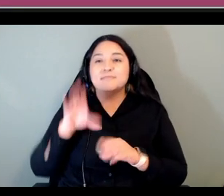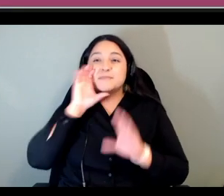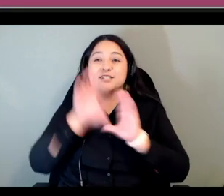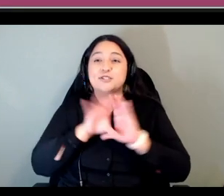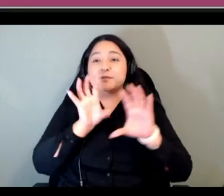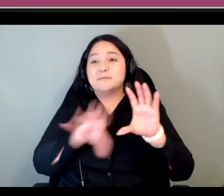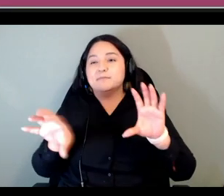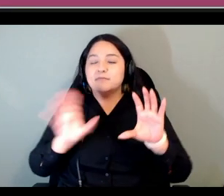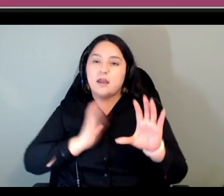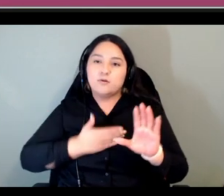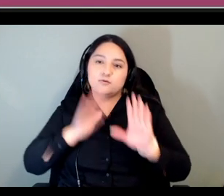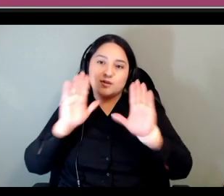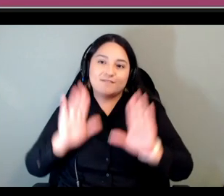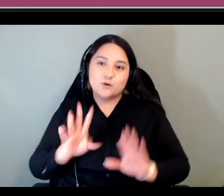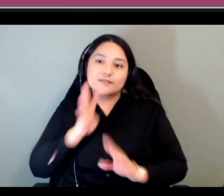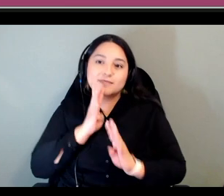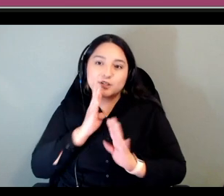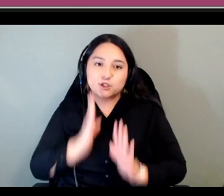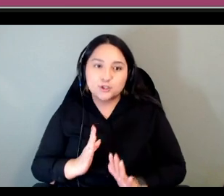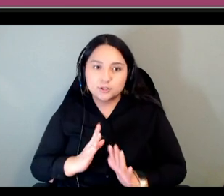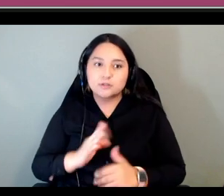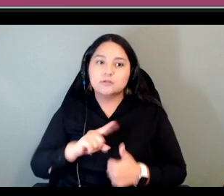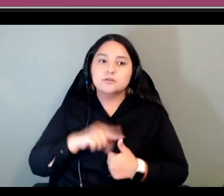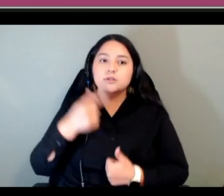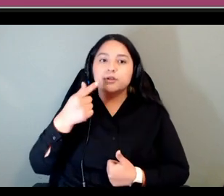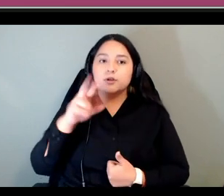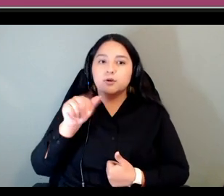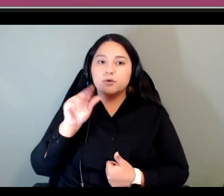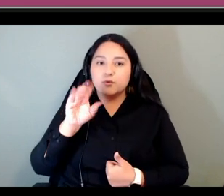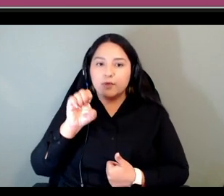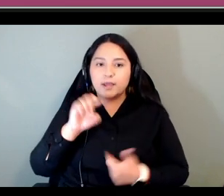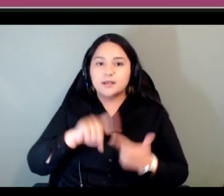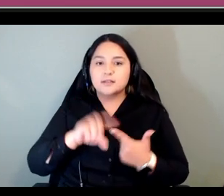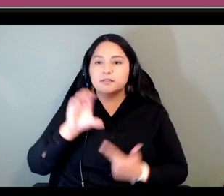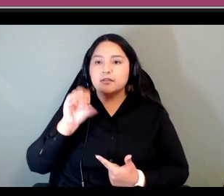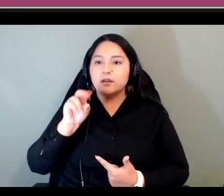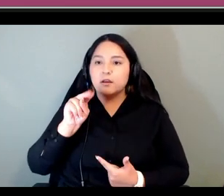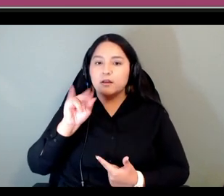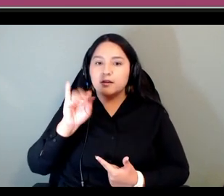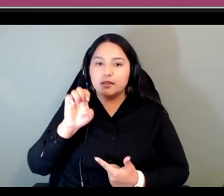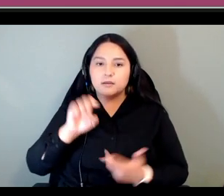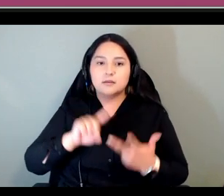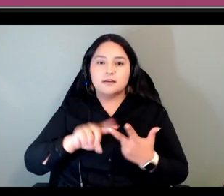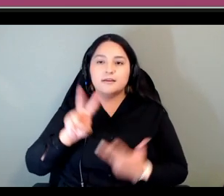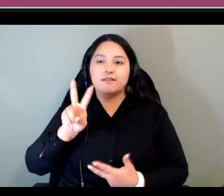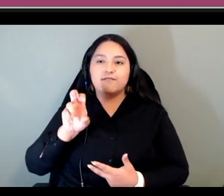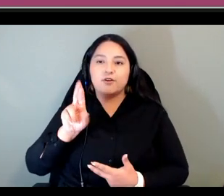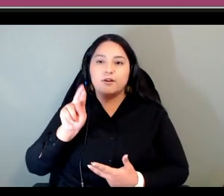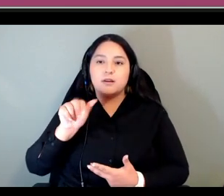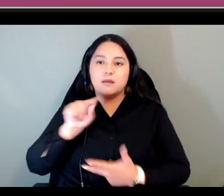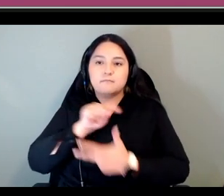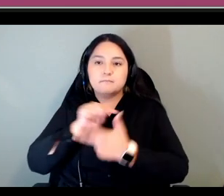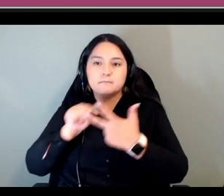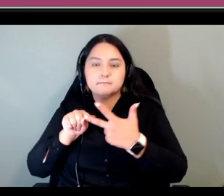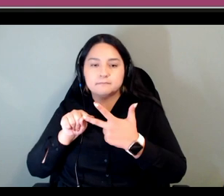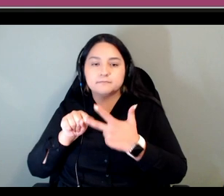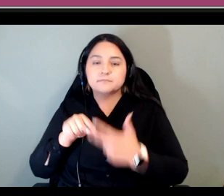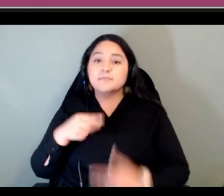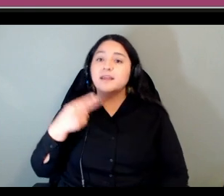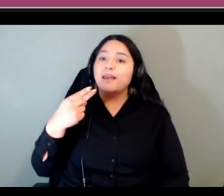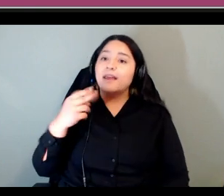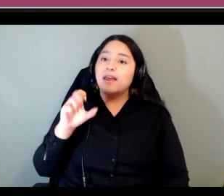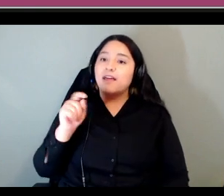uh so grace leduzolde connie henry and bernard damotni um heather also did a pitch hit a